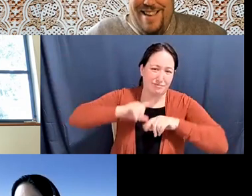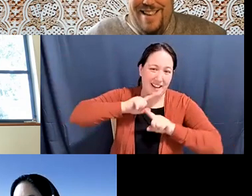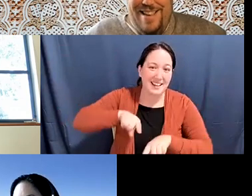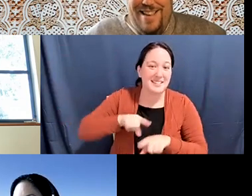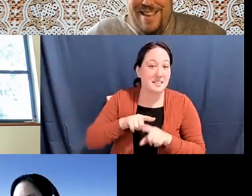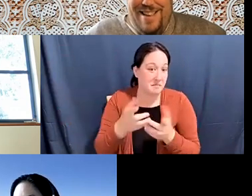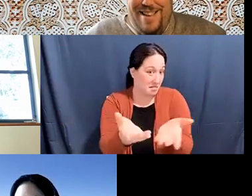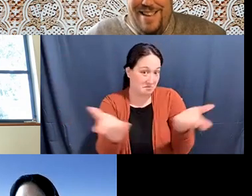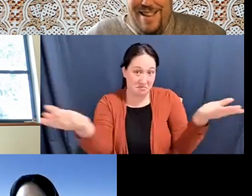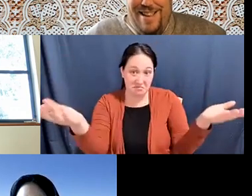pam tau lee: Yeah.